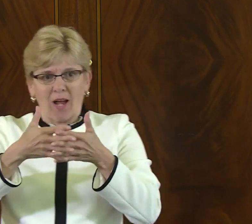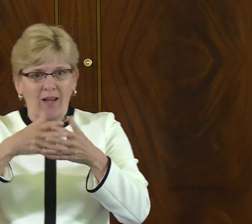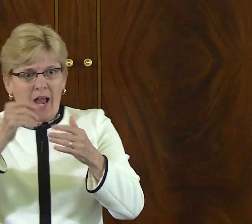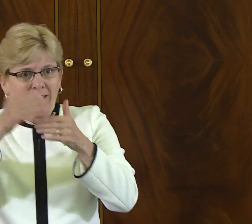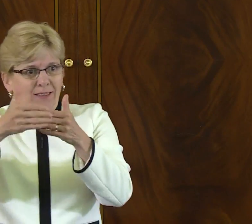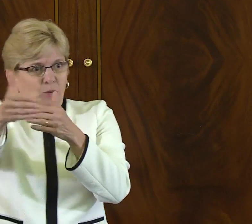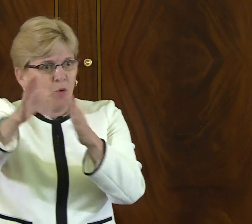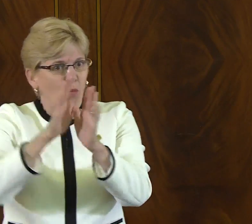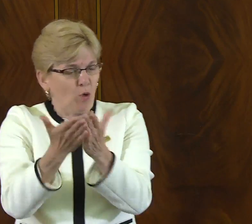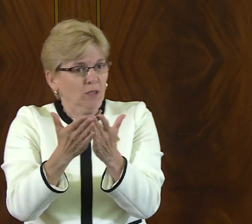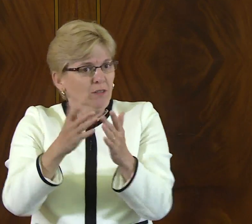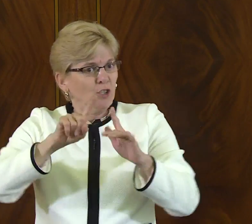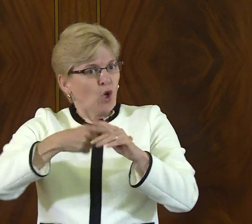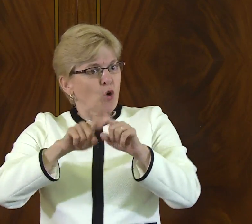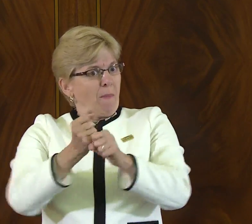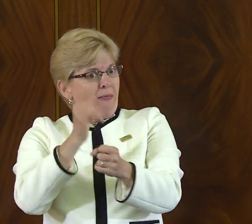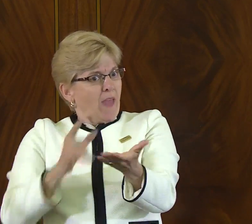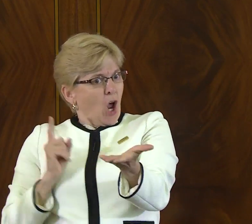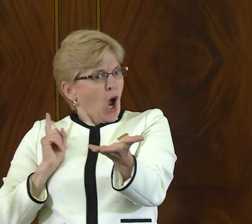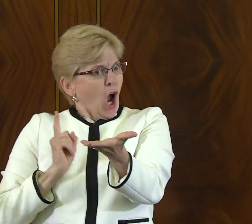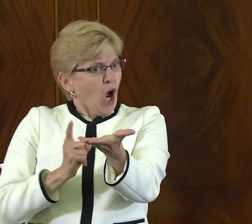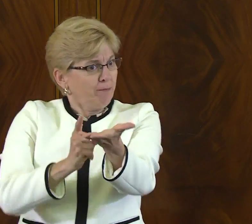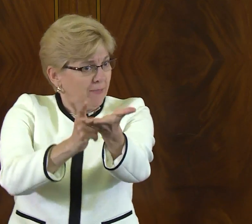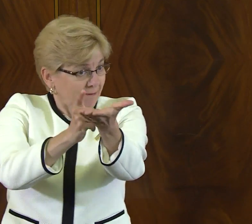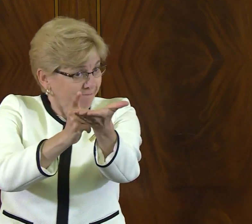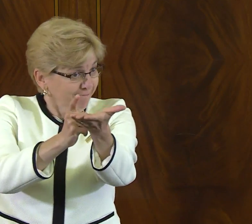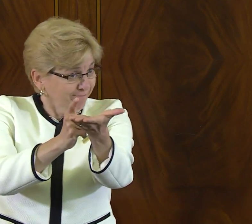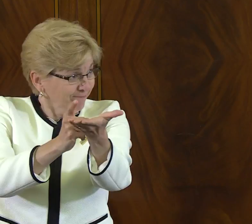as we began to recognize books created by deaf people